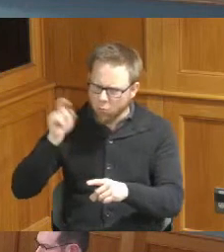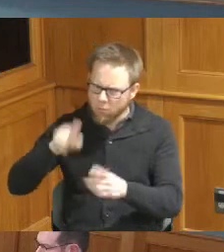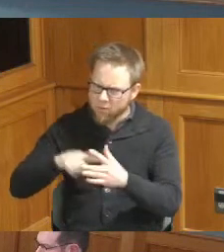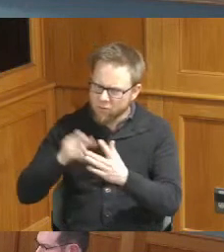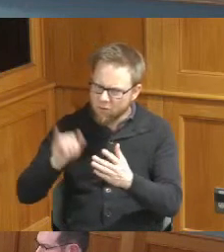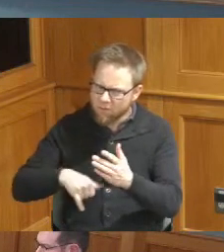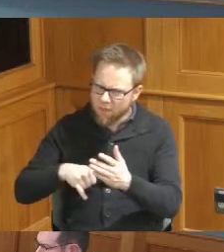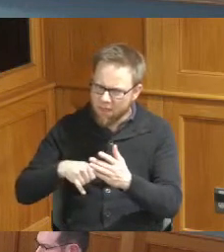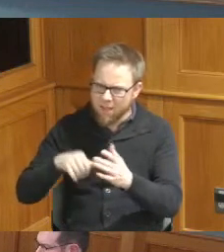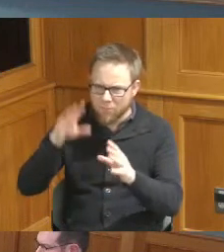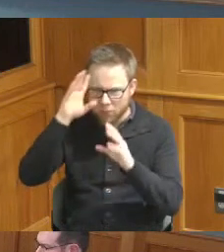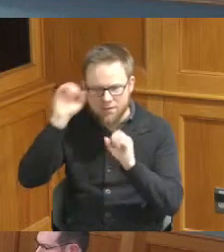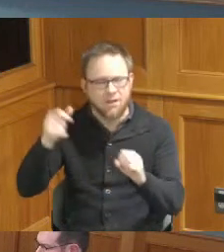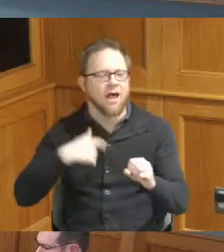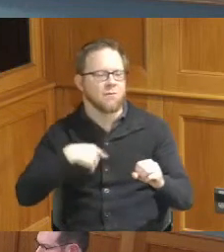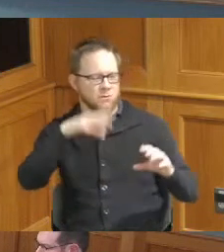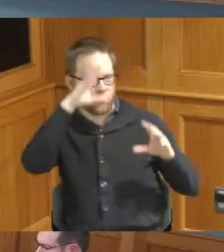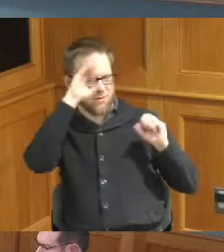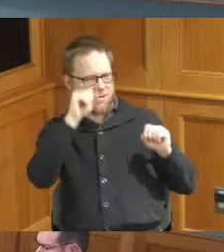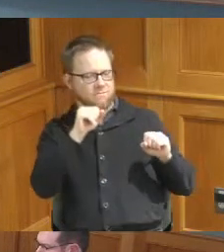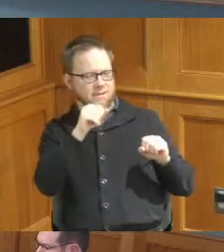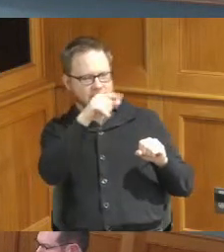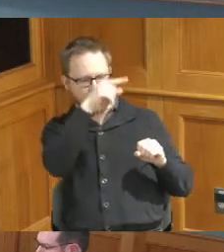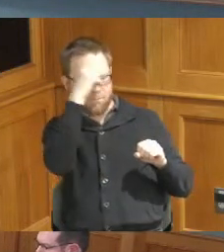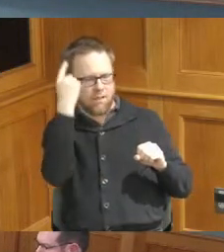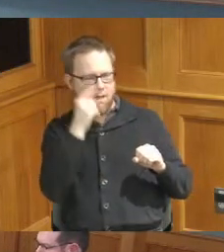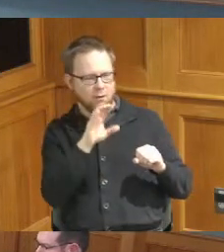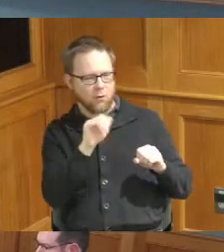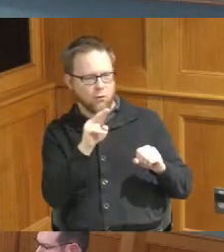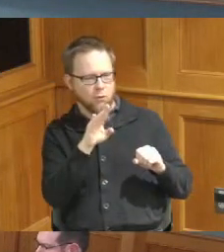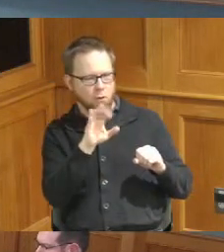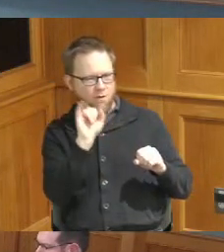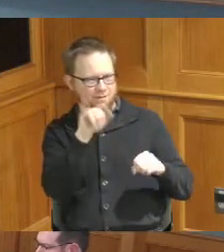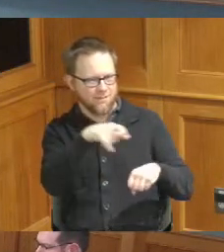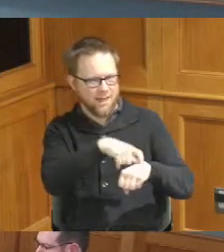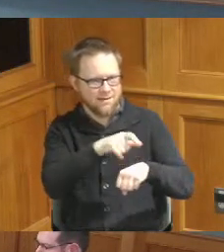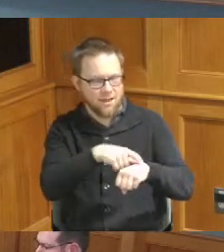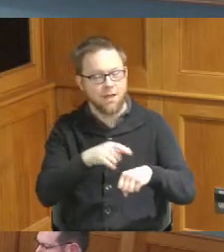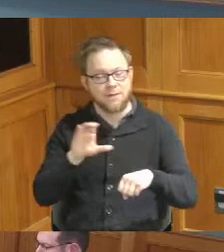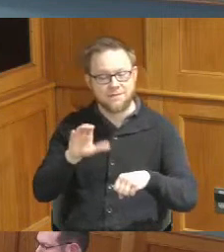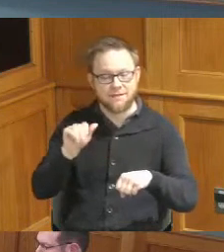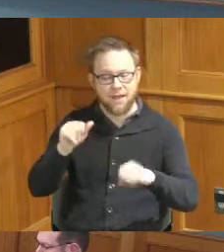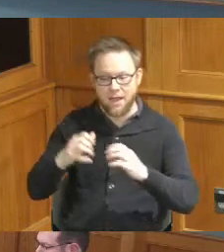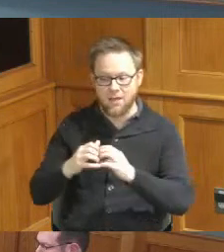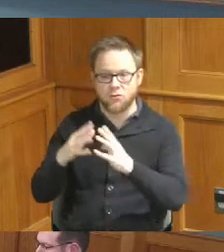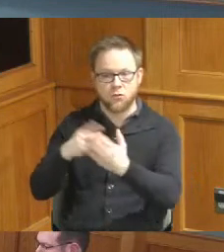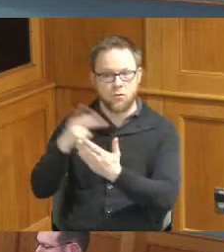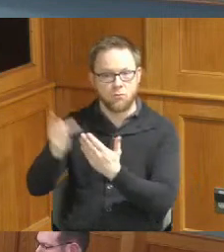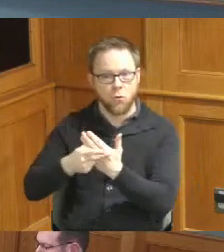President of Black Caucus and any Action Agency started this program we were able to get funding